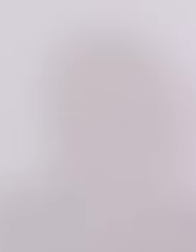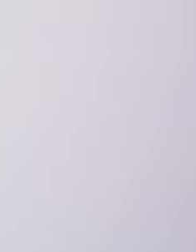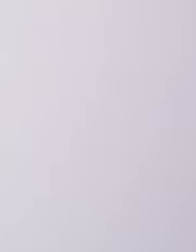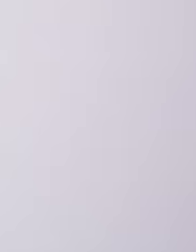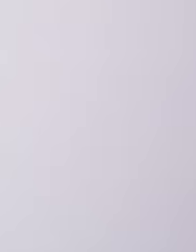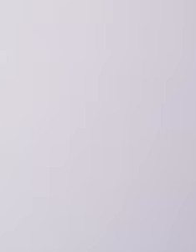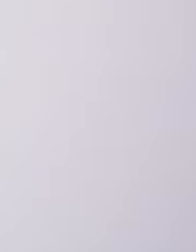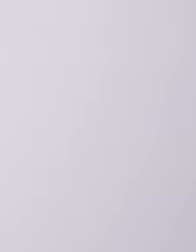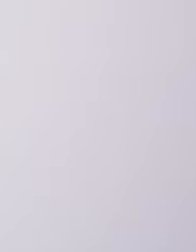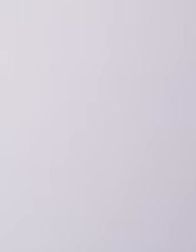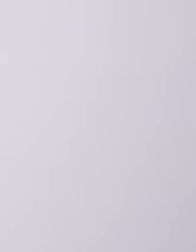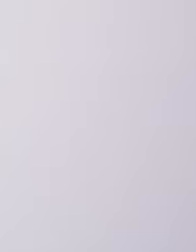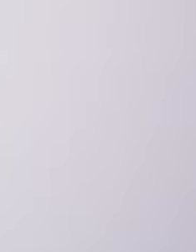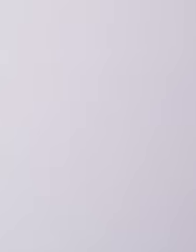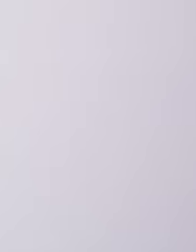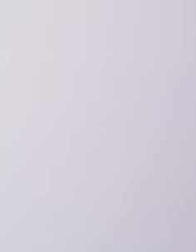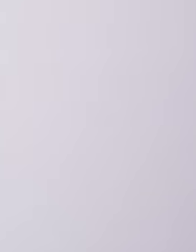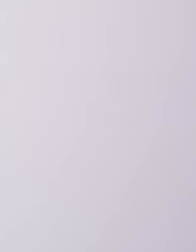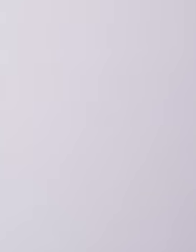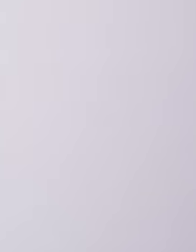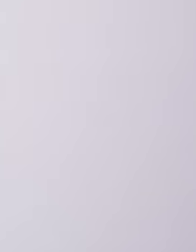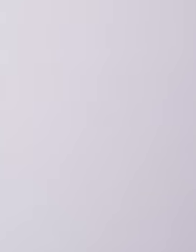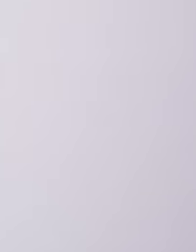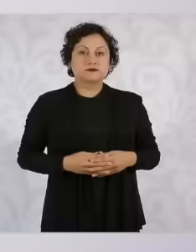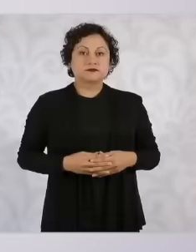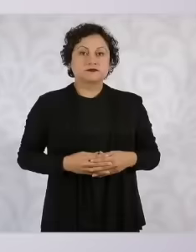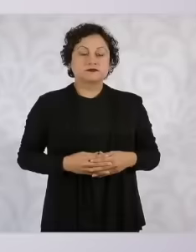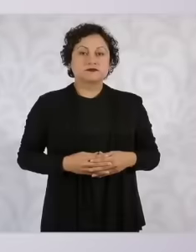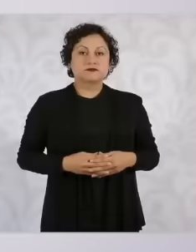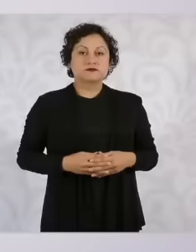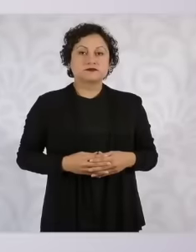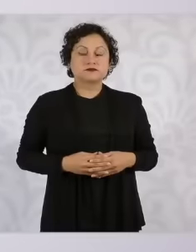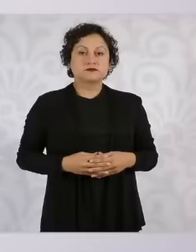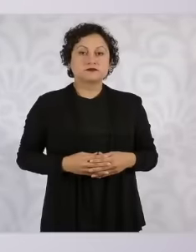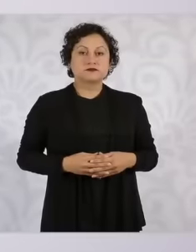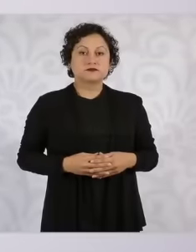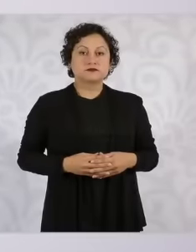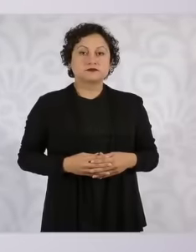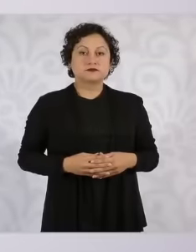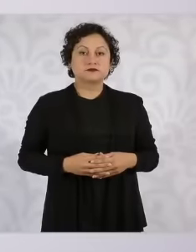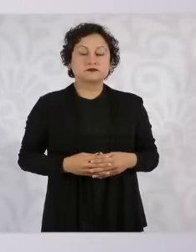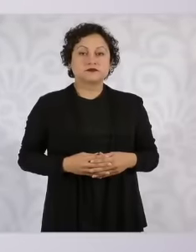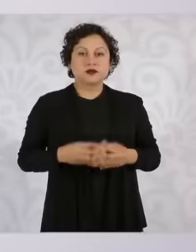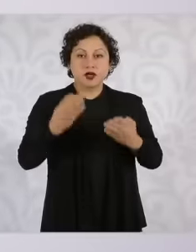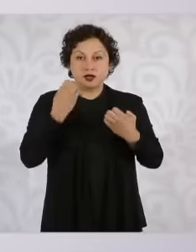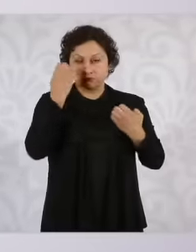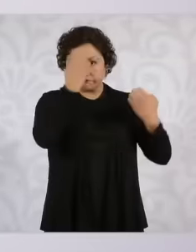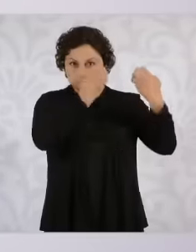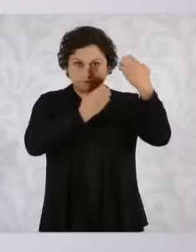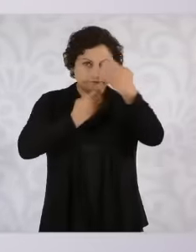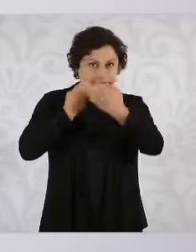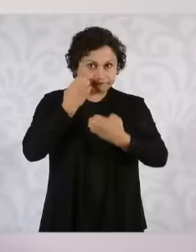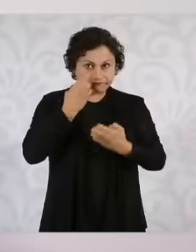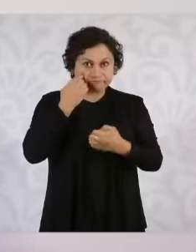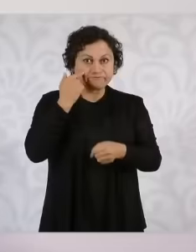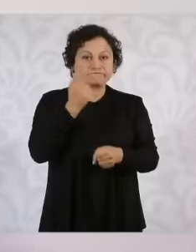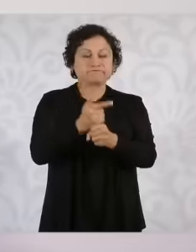security institutions and the National Intelligence Center considering that there are various institutions that